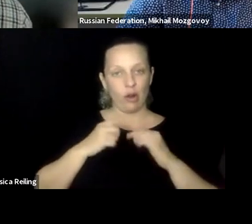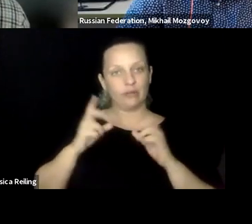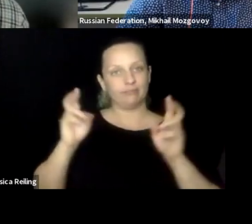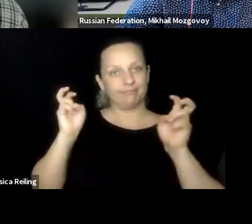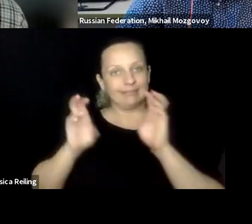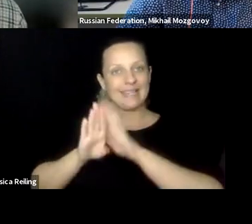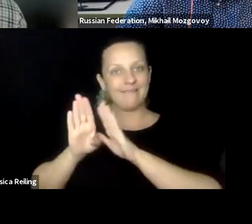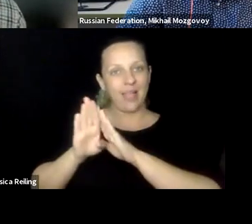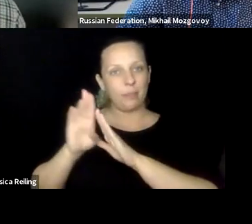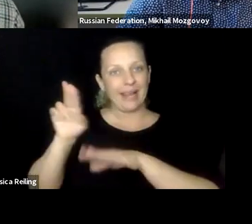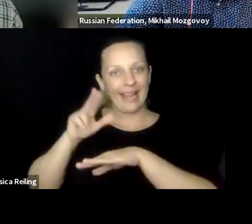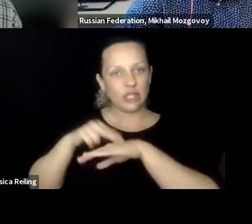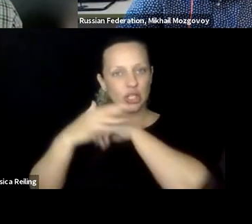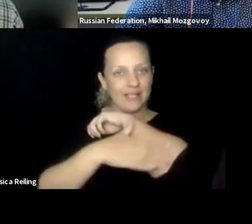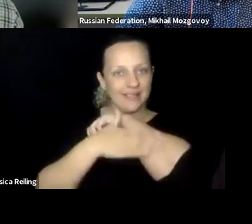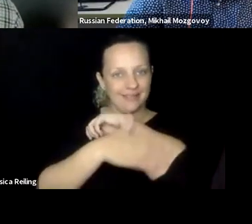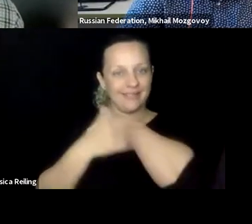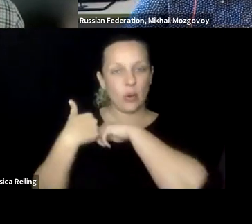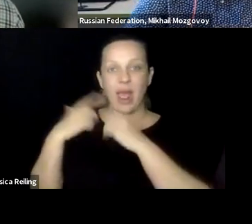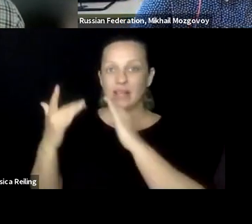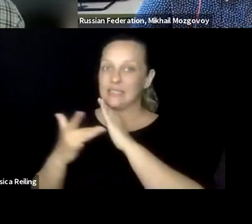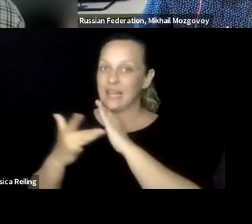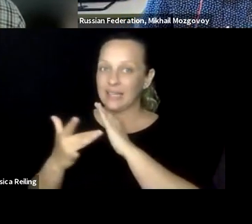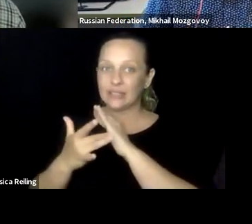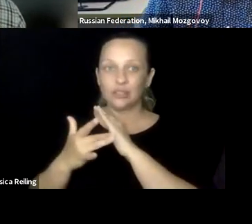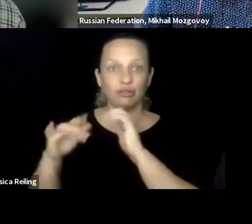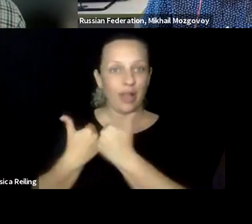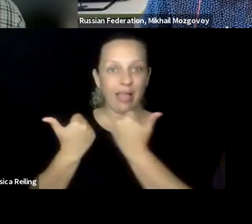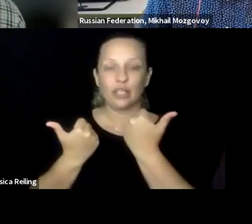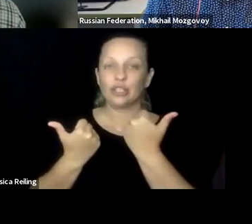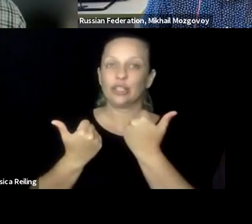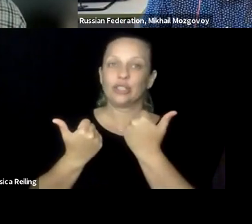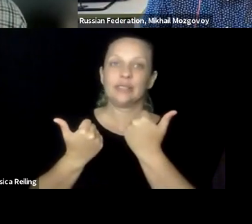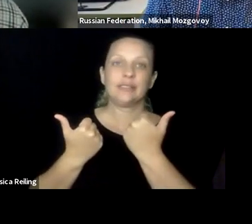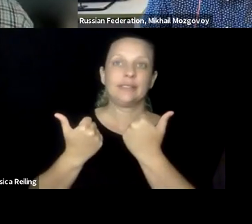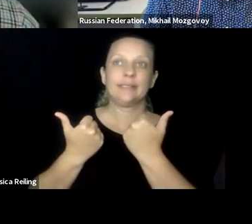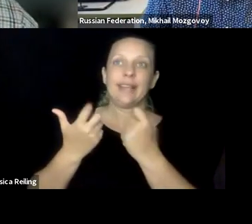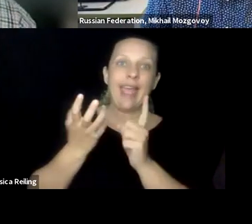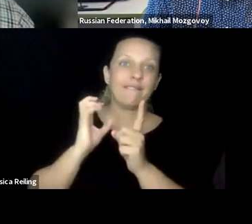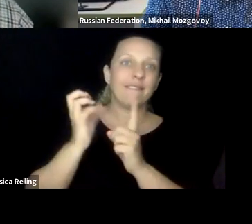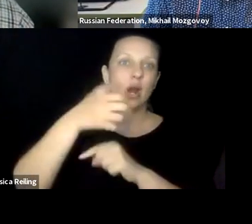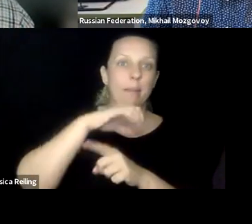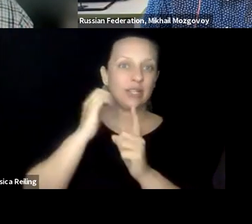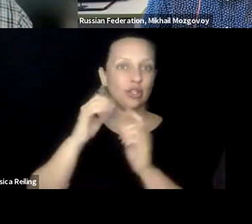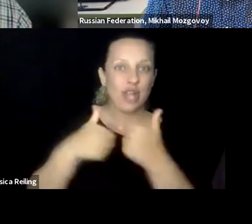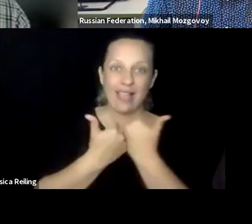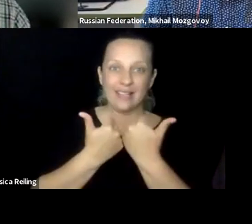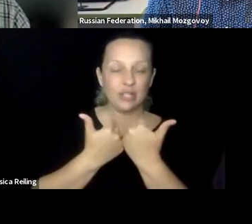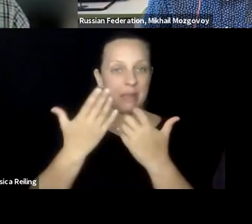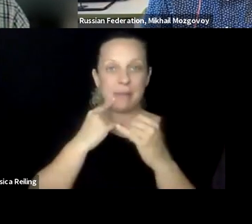support students without disabilities. And coming from a developing nation, we have a lot of technical challenges, as well